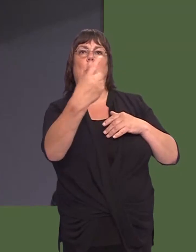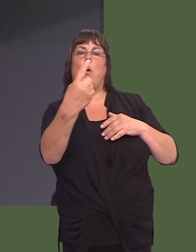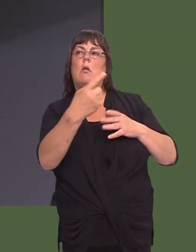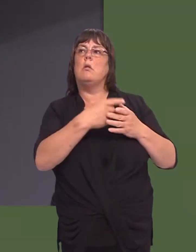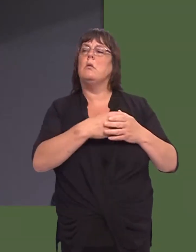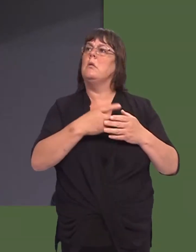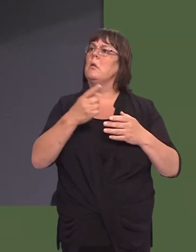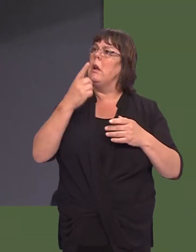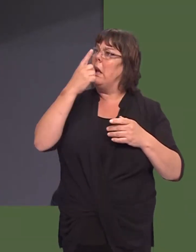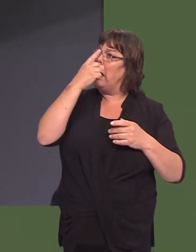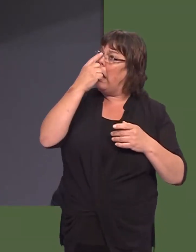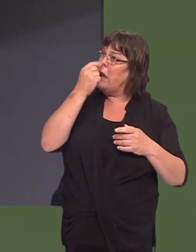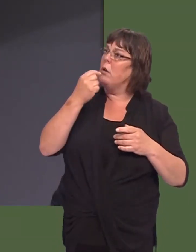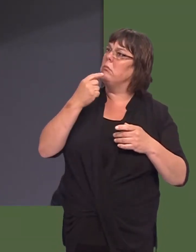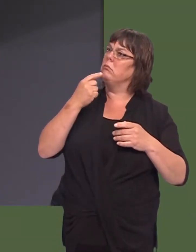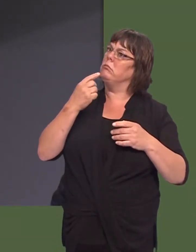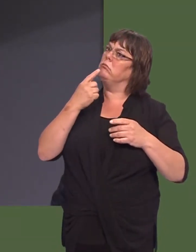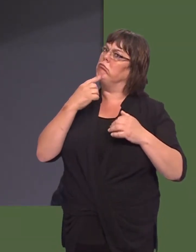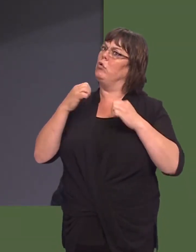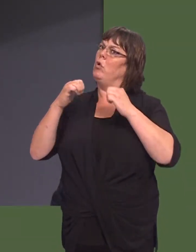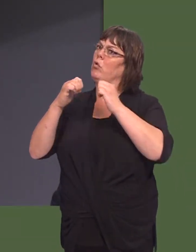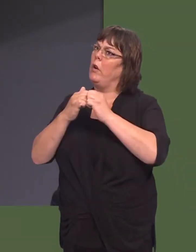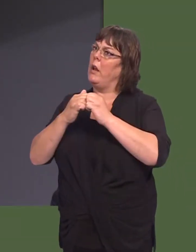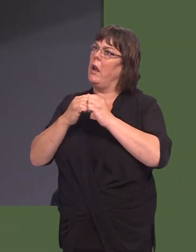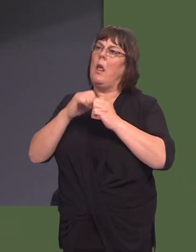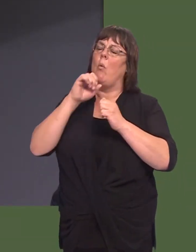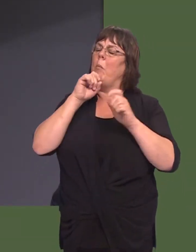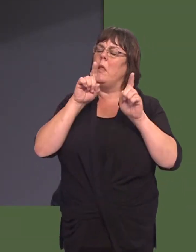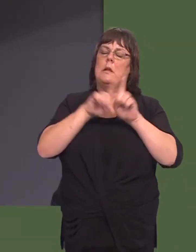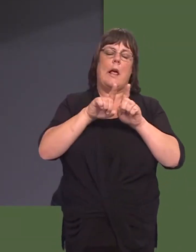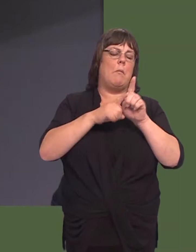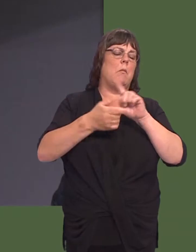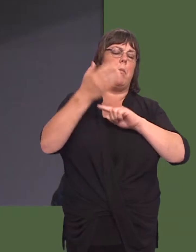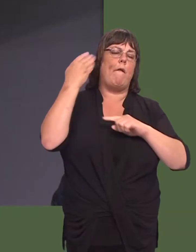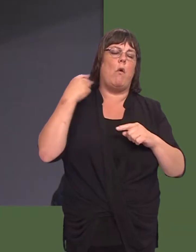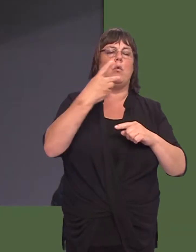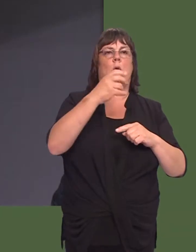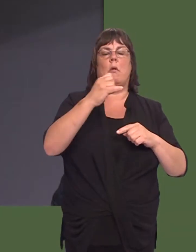Can you provide an assurance that weíre not going to have a re-run of 2007 when we had